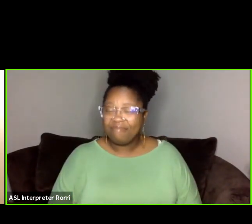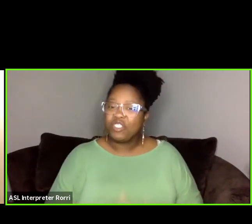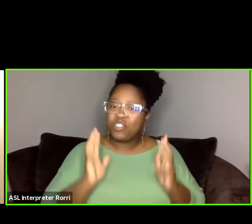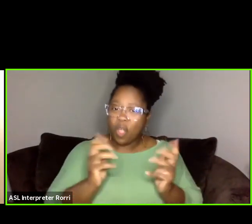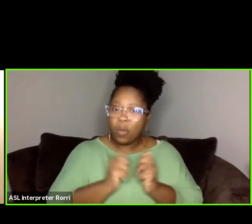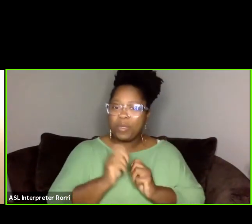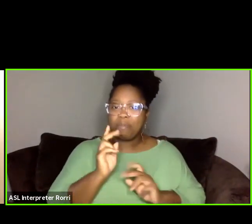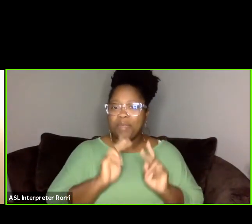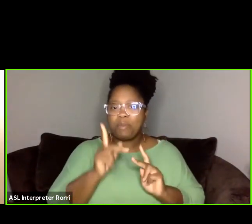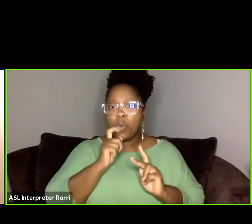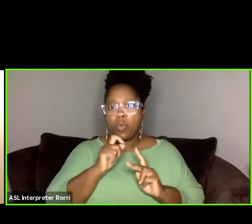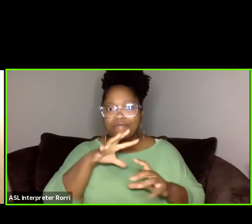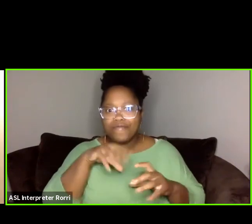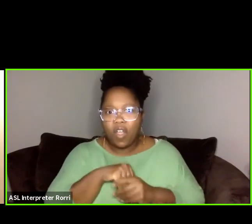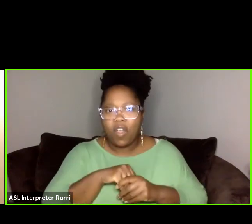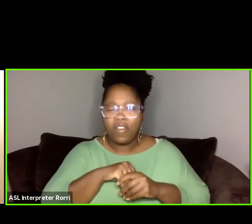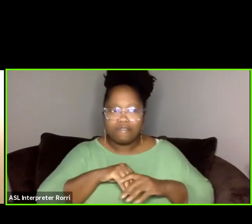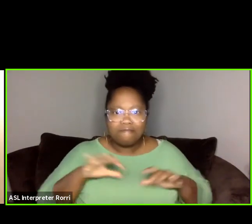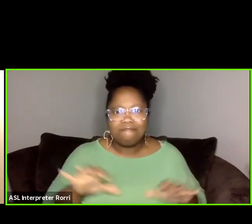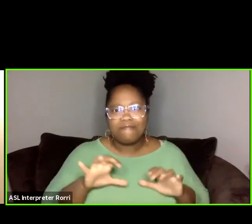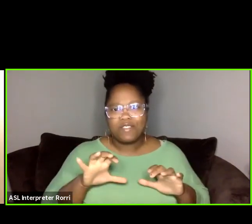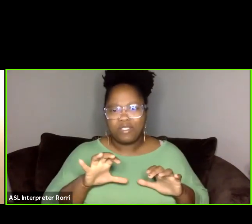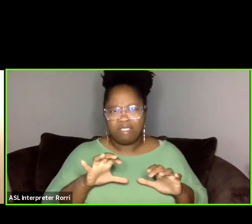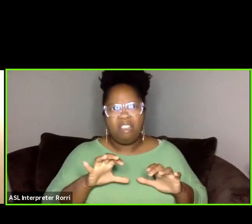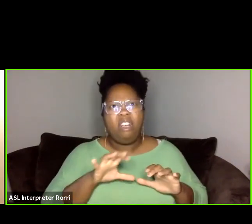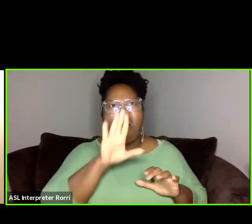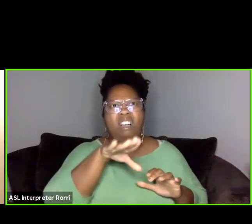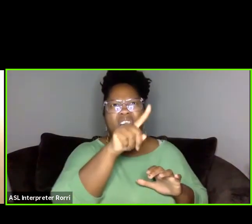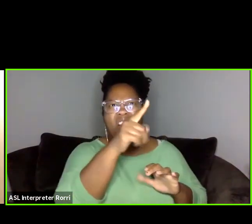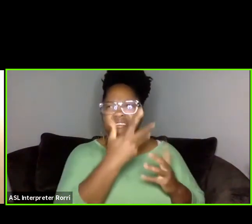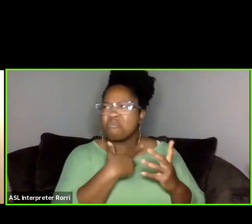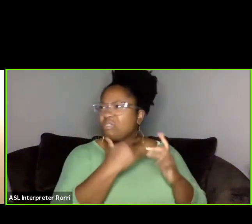that you would like to see or the things that you would like to be doing.